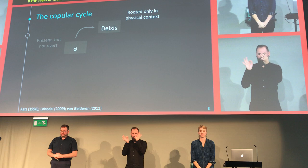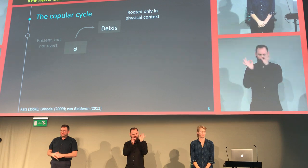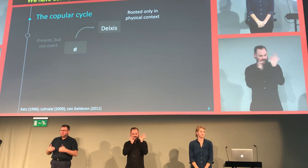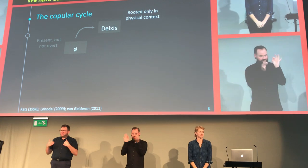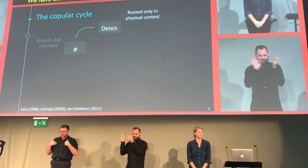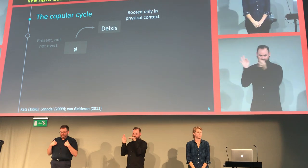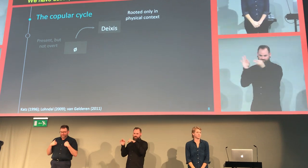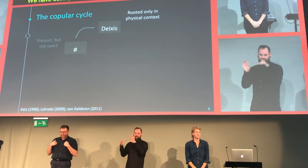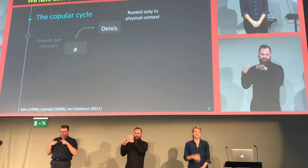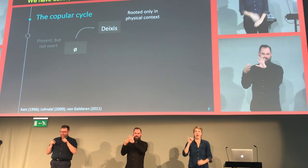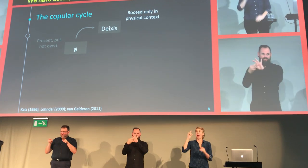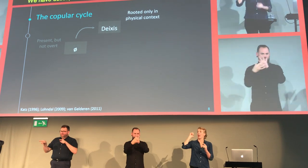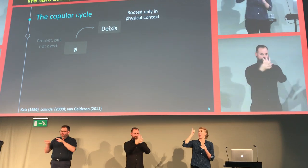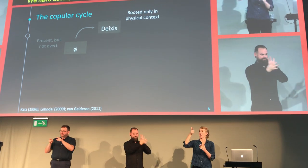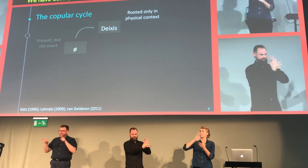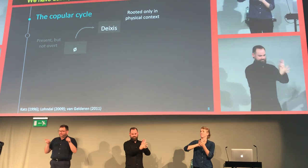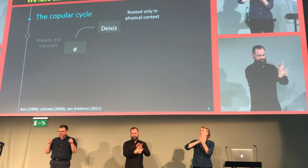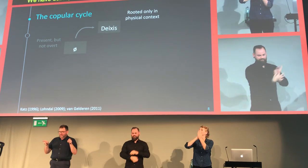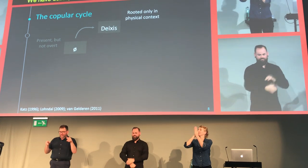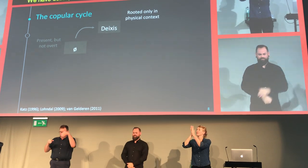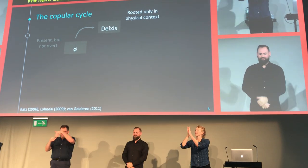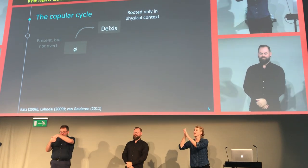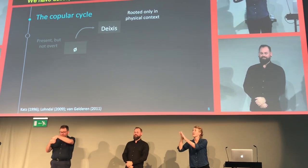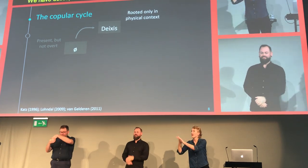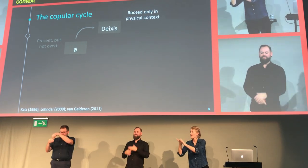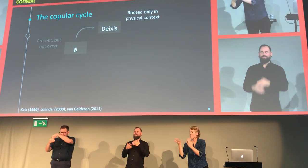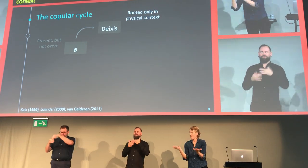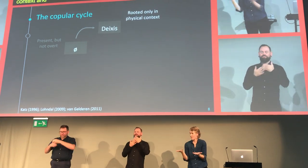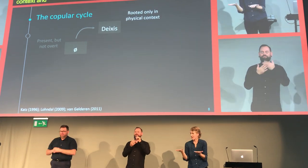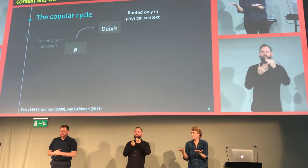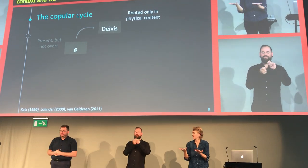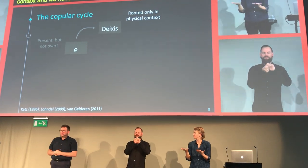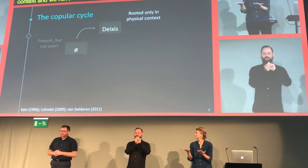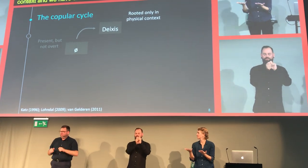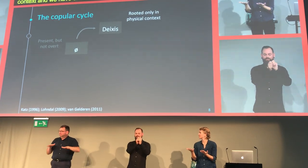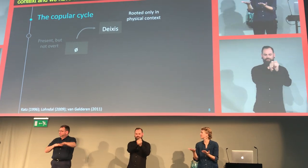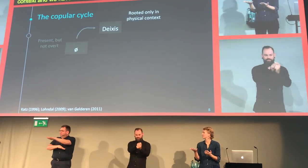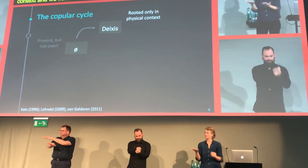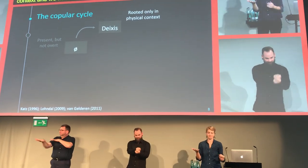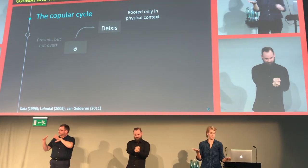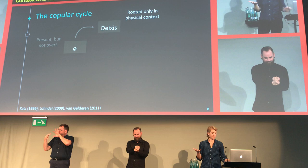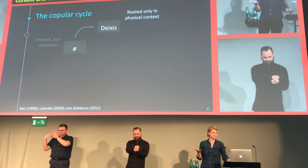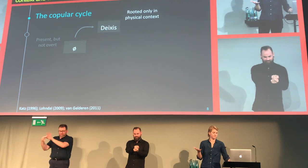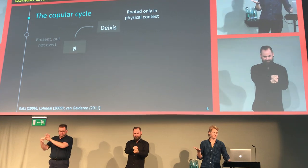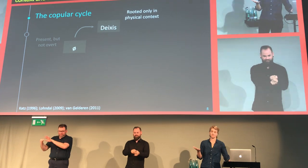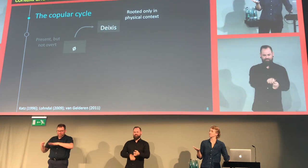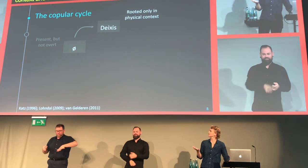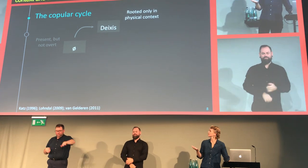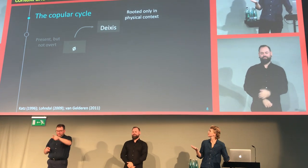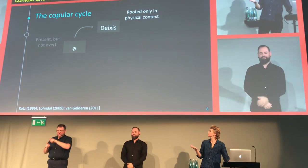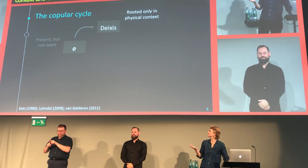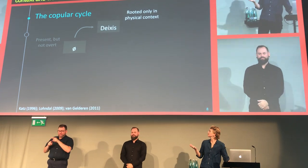And we also have an eye gaze to the element. And then it evolves into